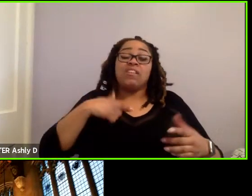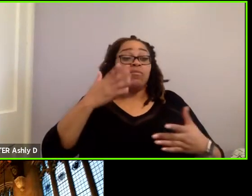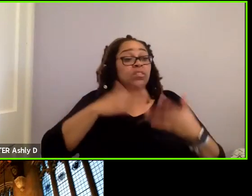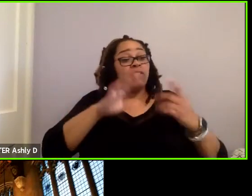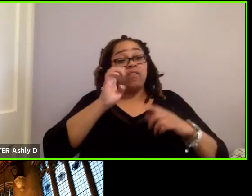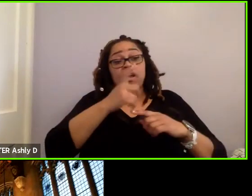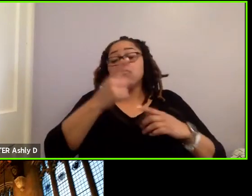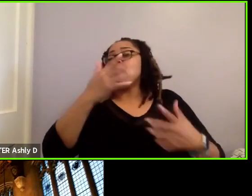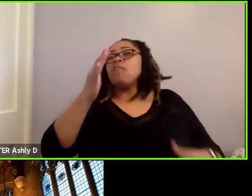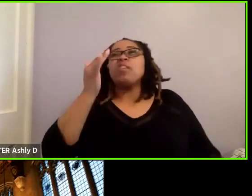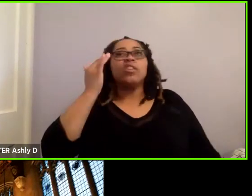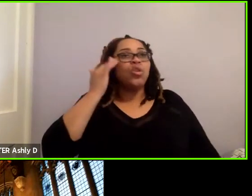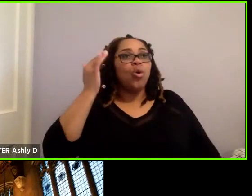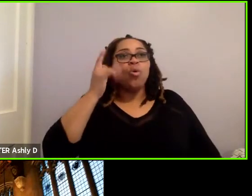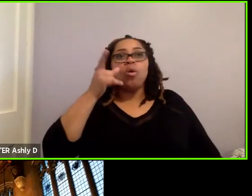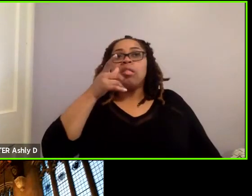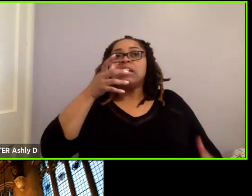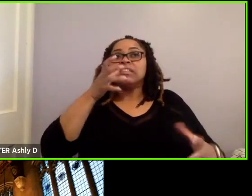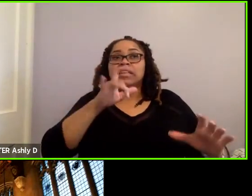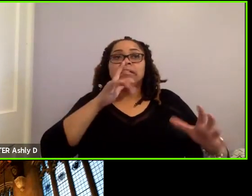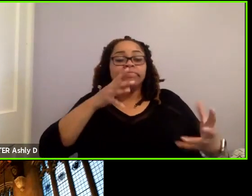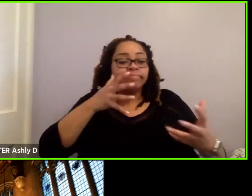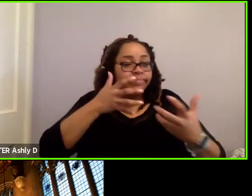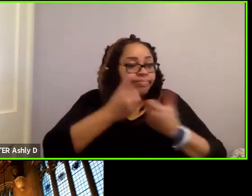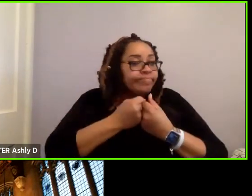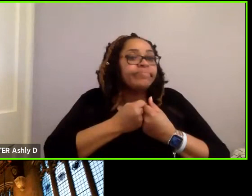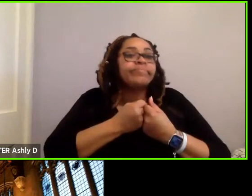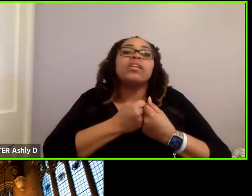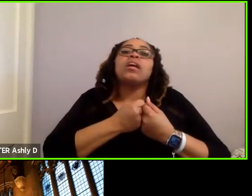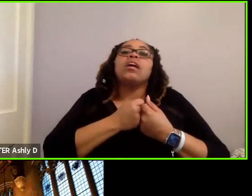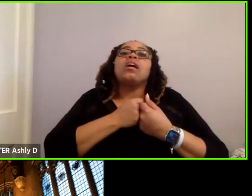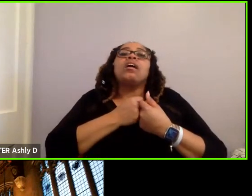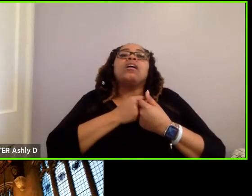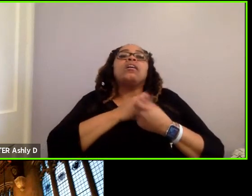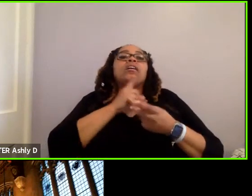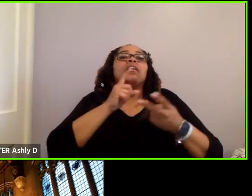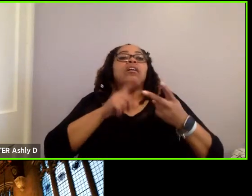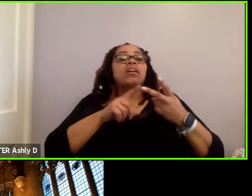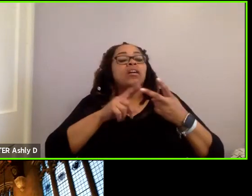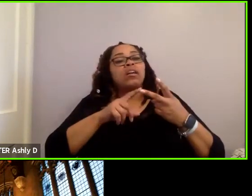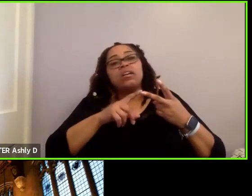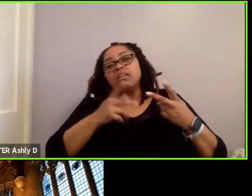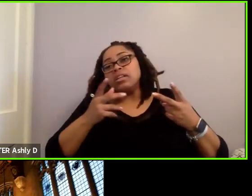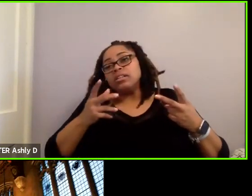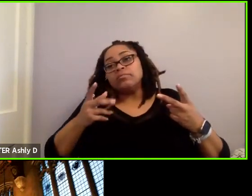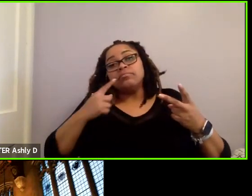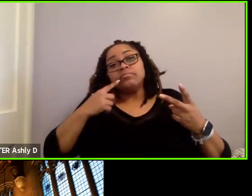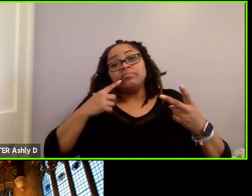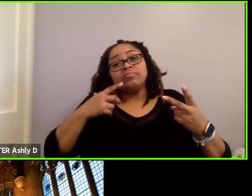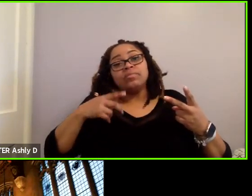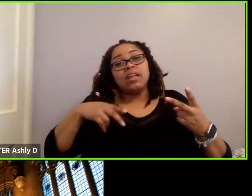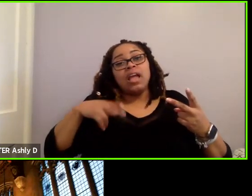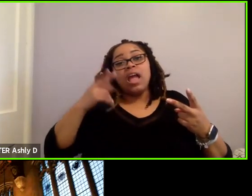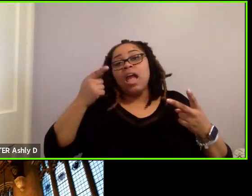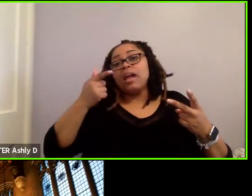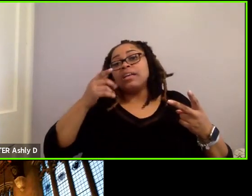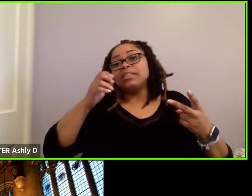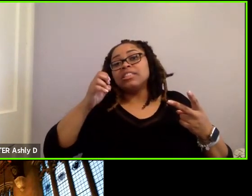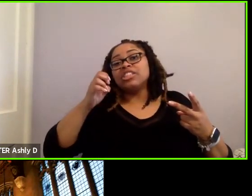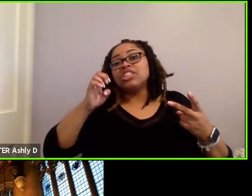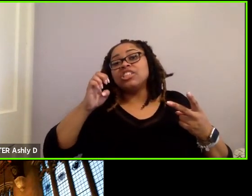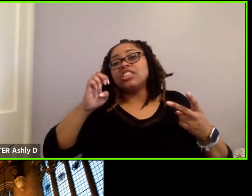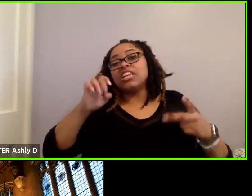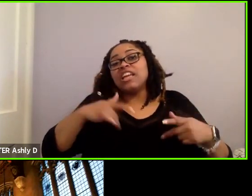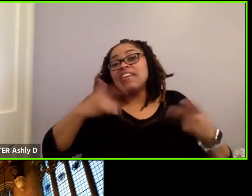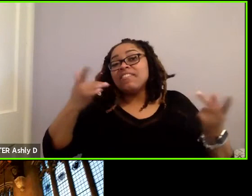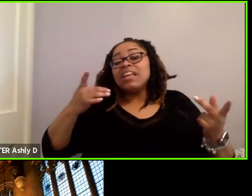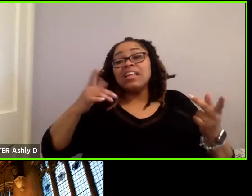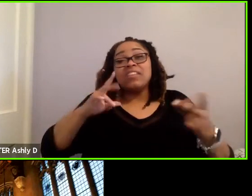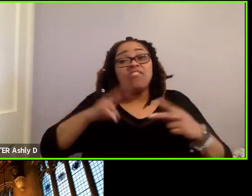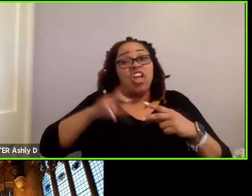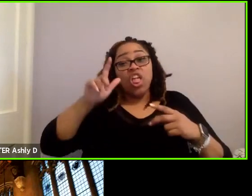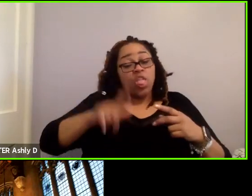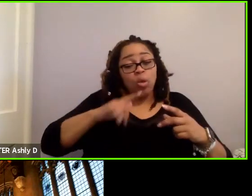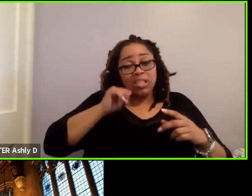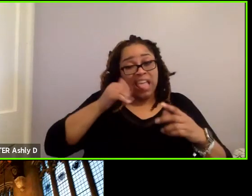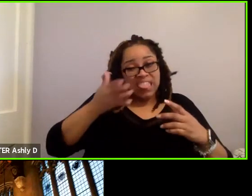know that the chance of a collision, or a high G event is very low or nonexistent, then